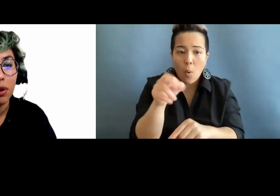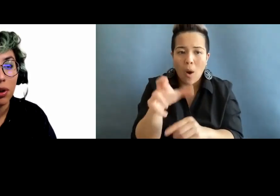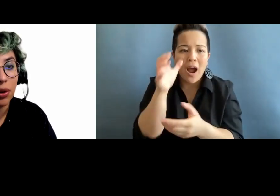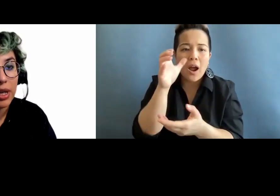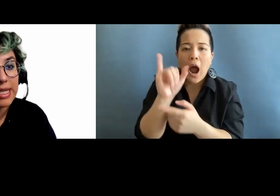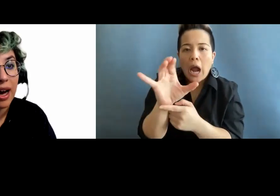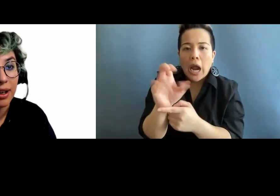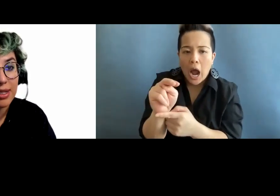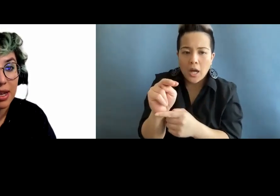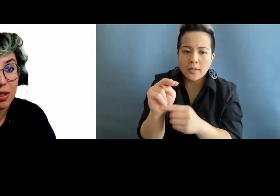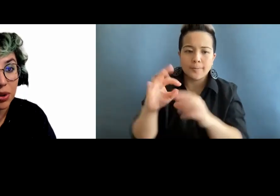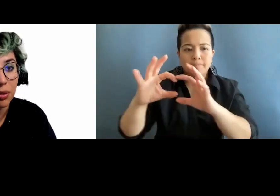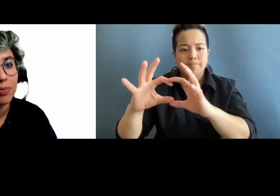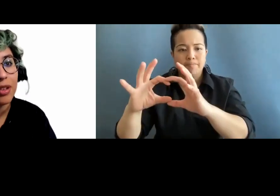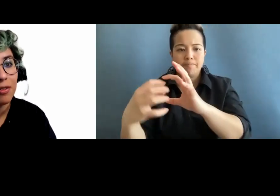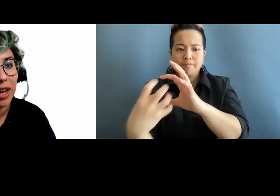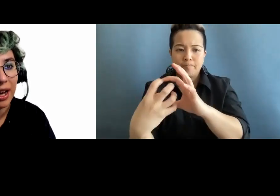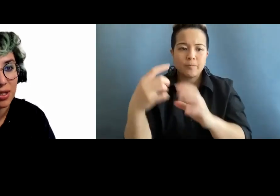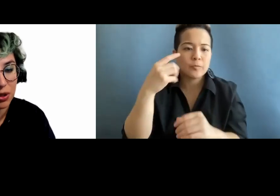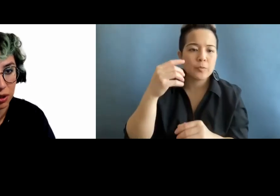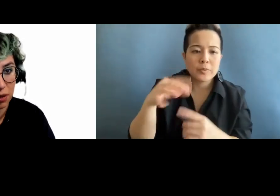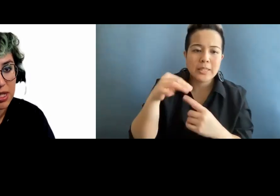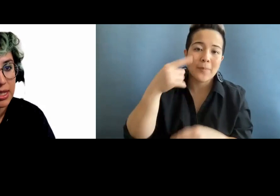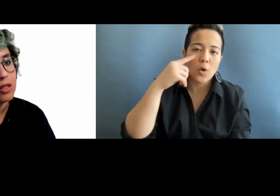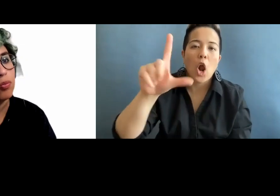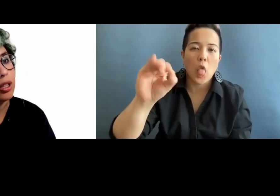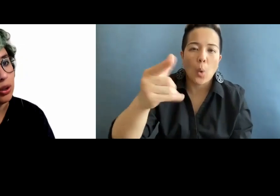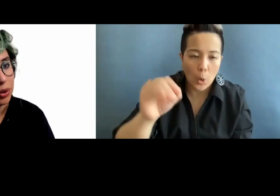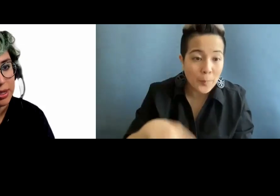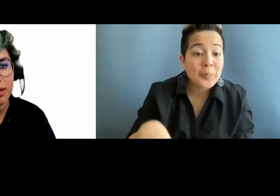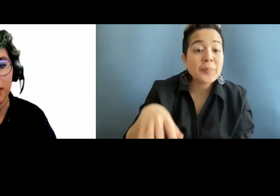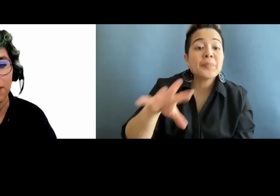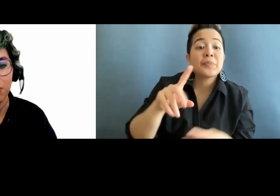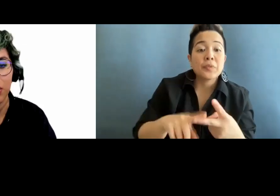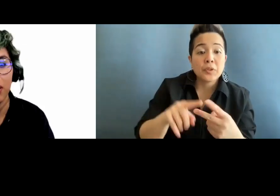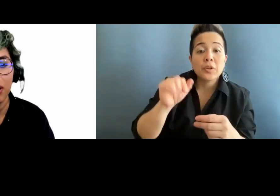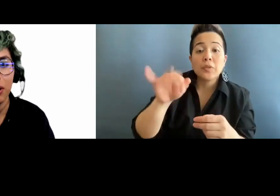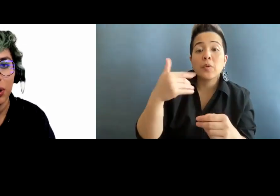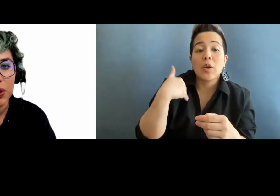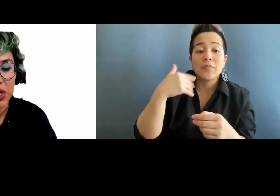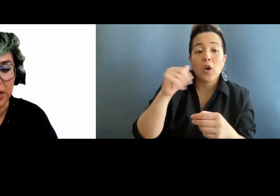logo is not accessible, if it has alternative text, you guys are safe, no need to change.